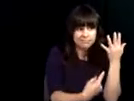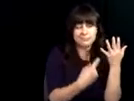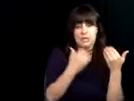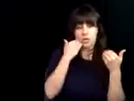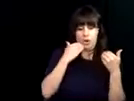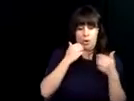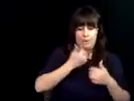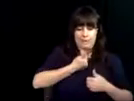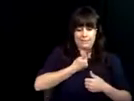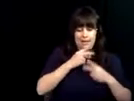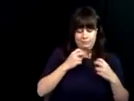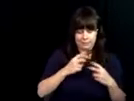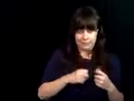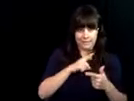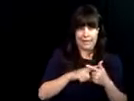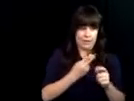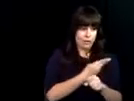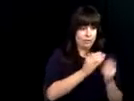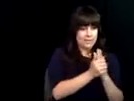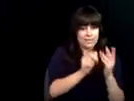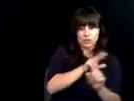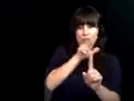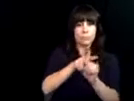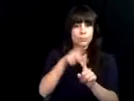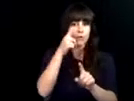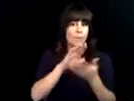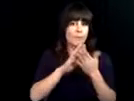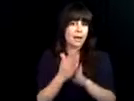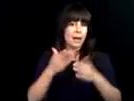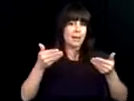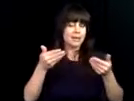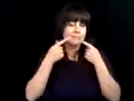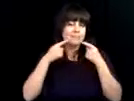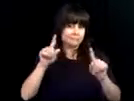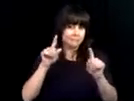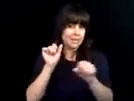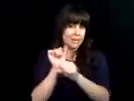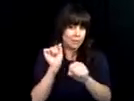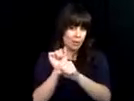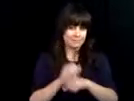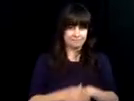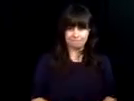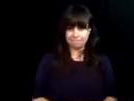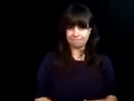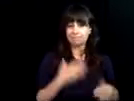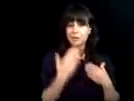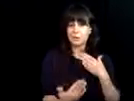seekers are entering employment before the series ends. They are putting into place the skills they have learned in interviewing and knowing goal is employment or work-based place learning. This new program has exceeded our expectations as many of our career seekers are entering employment before the series ends. They are putting into place the skills